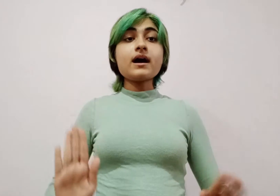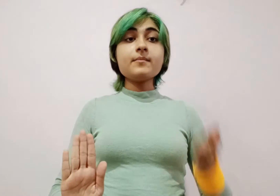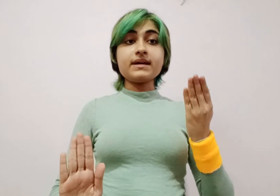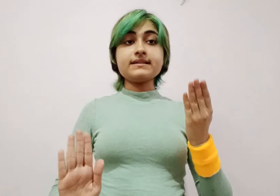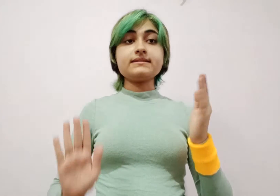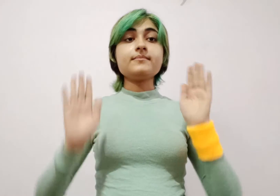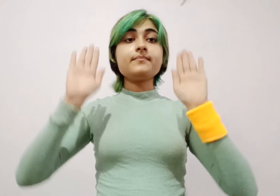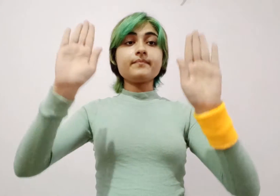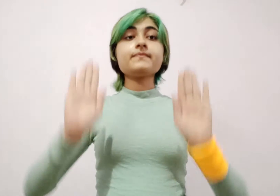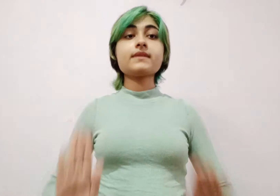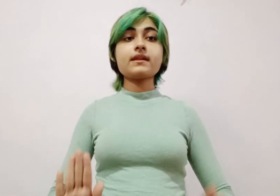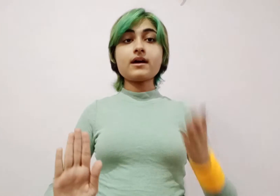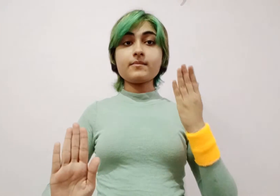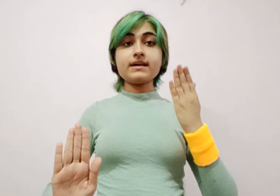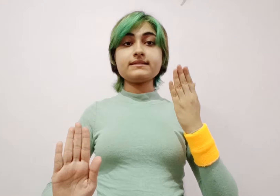AMAZED. AMAZED.